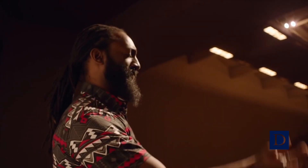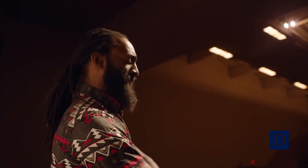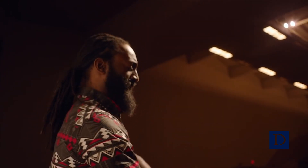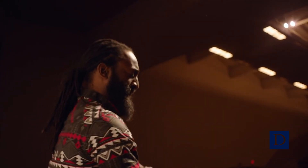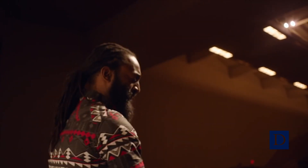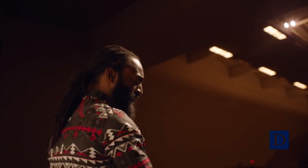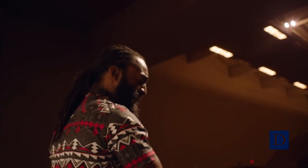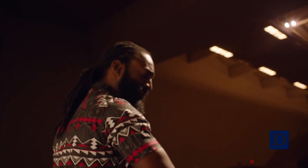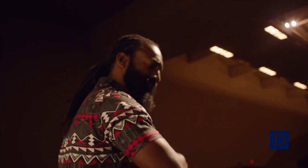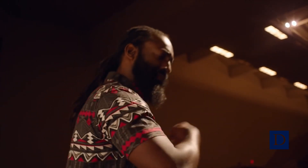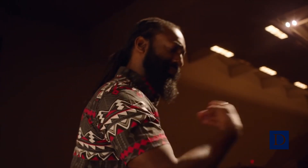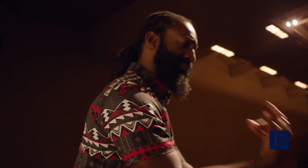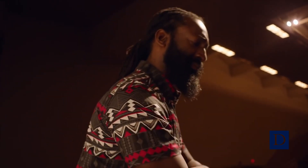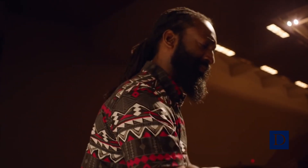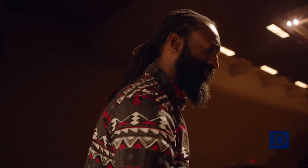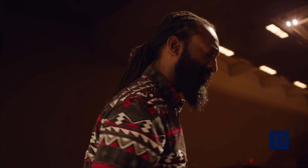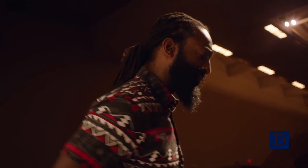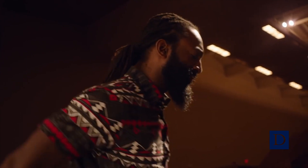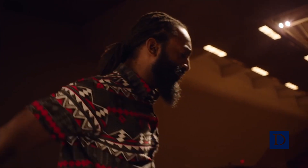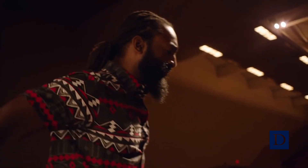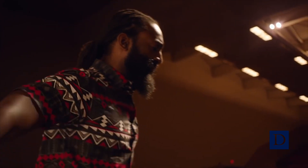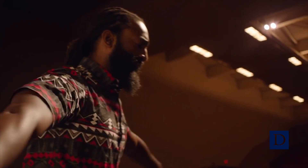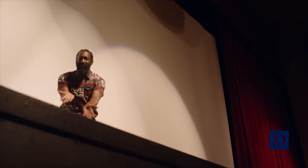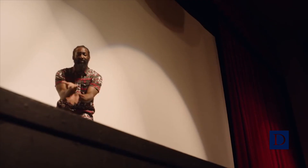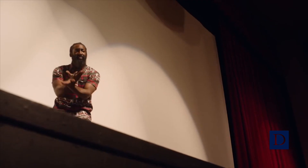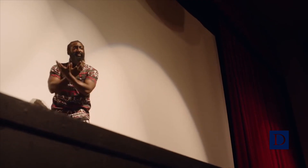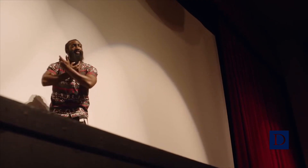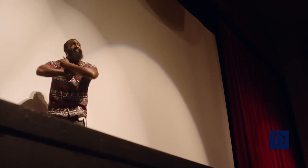His long dreadlocks fly as he spins around.